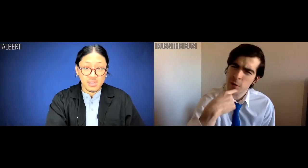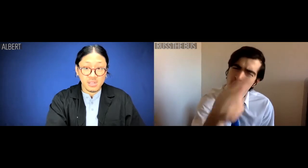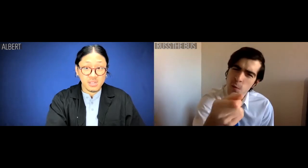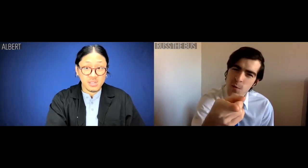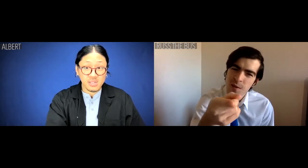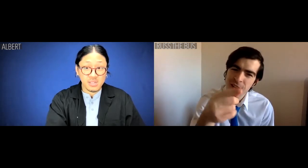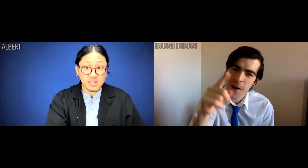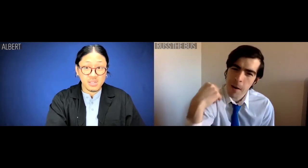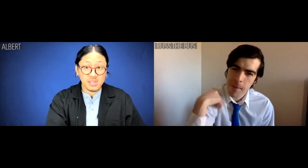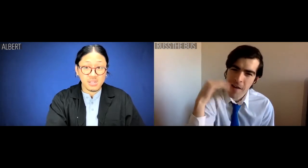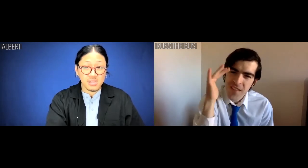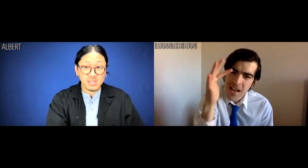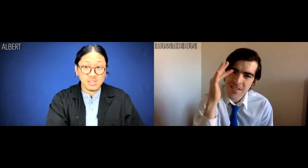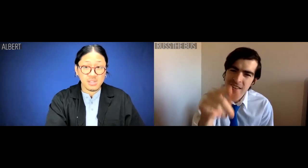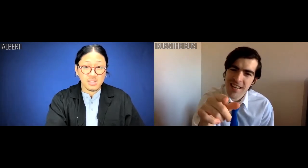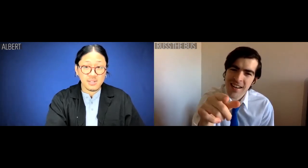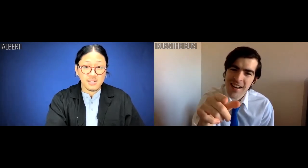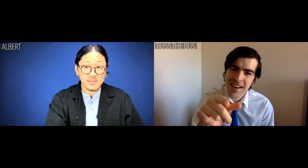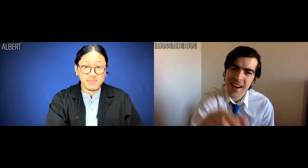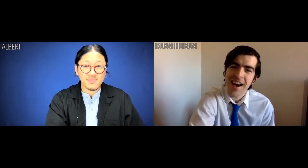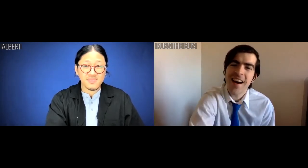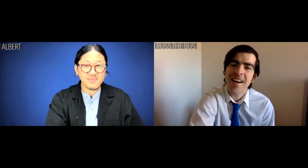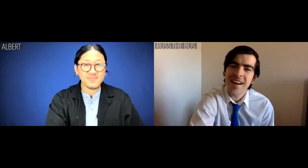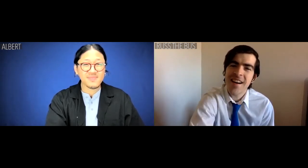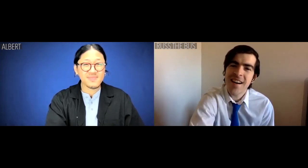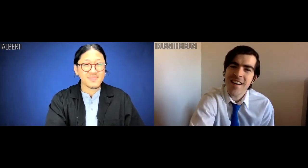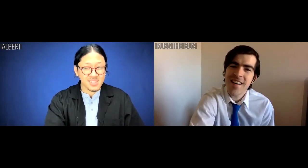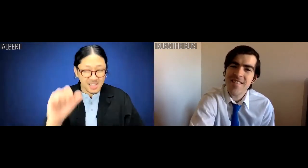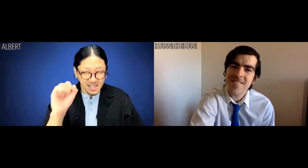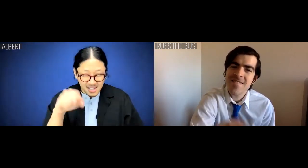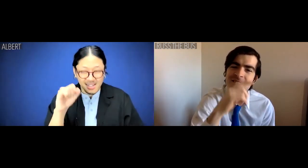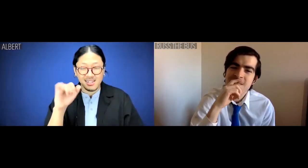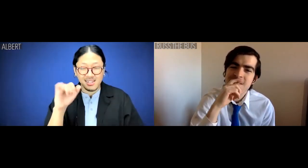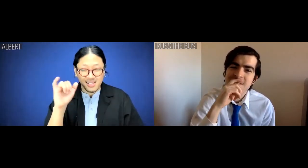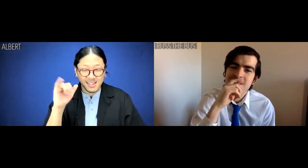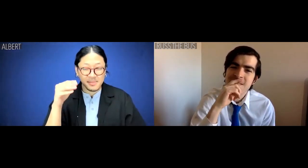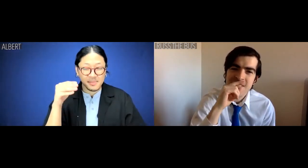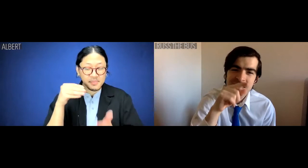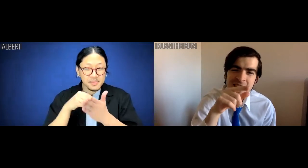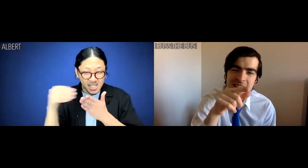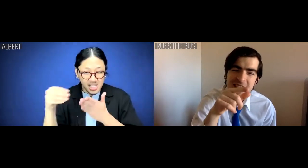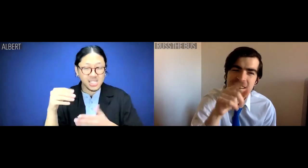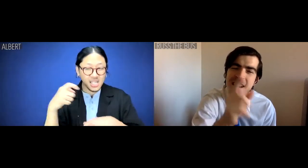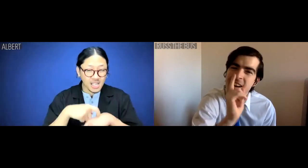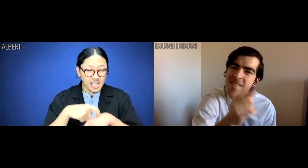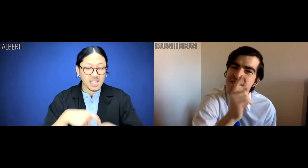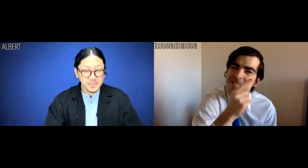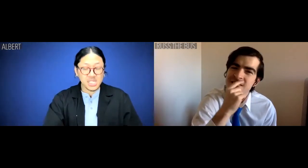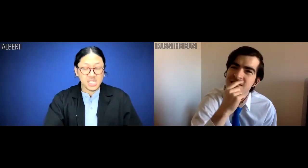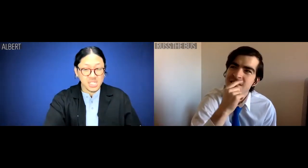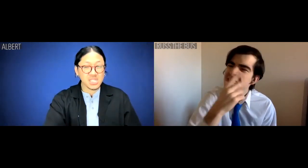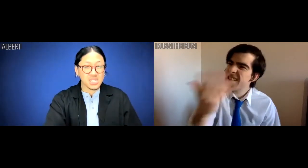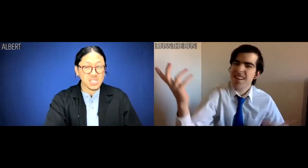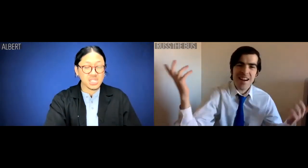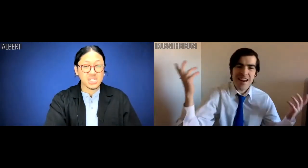Have I told you about my philosophy? Albert: Yes, like a million times.